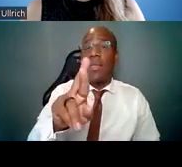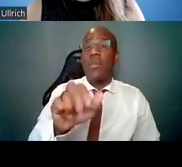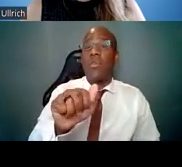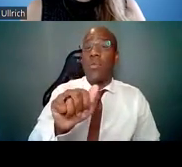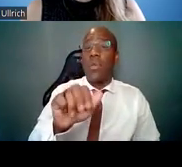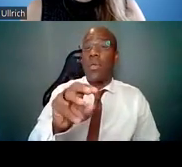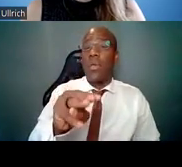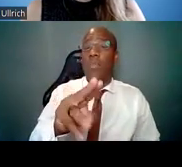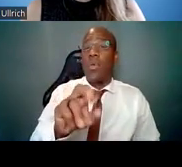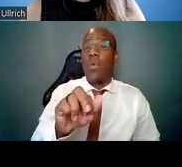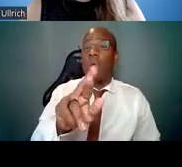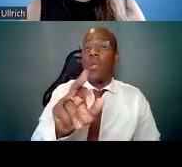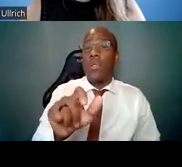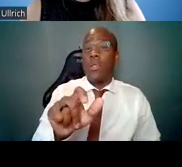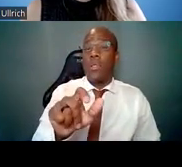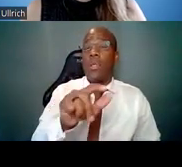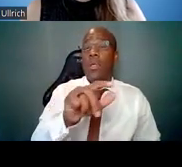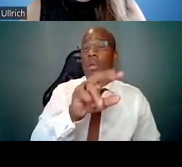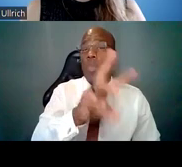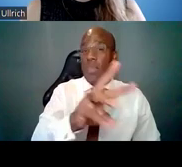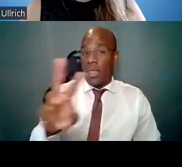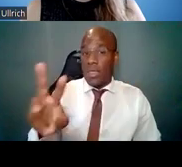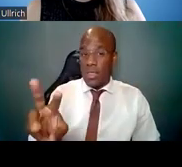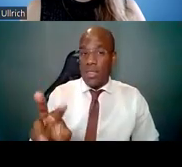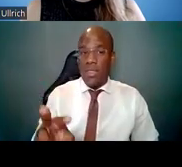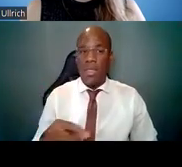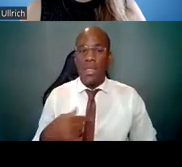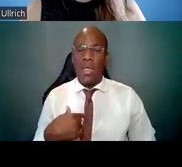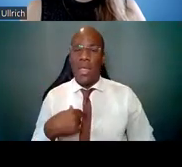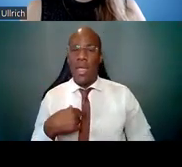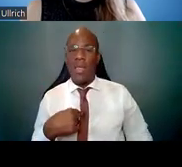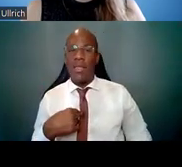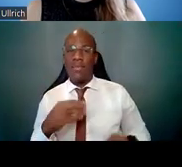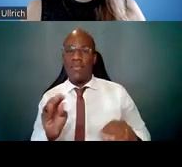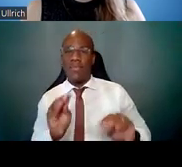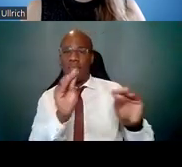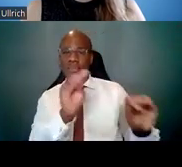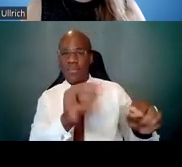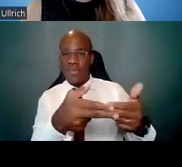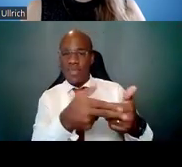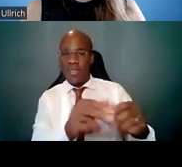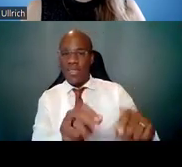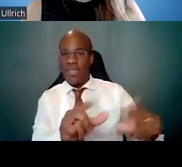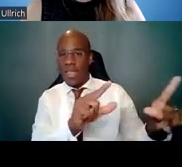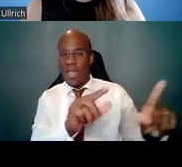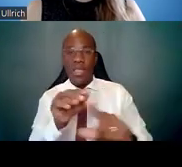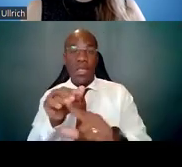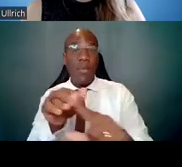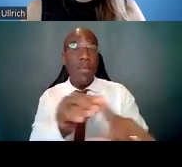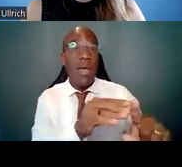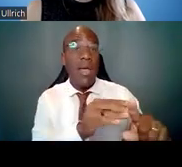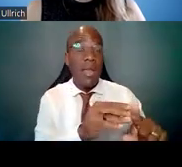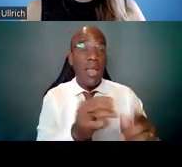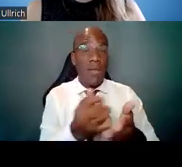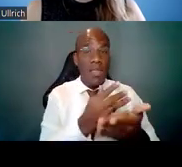that everything that I have covered in this part of the presentation can be found under the Diversity Matters